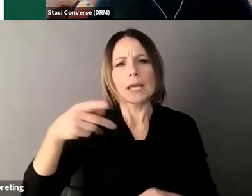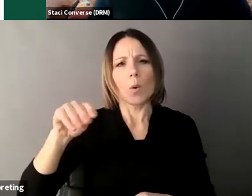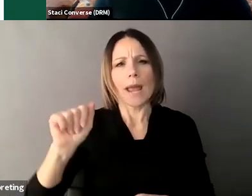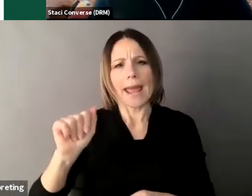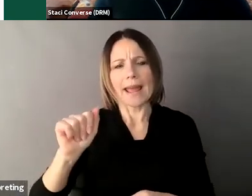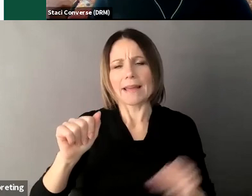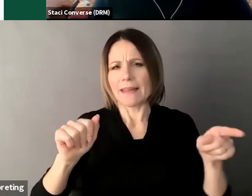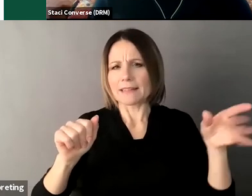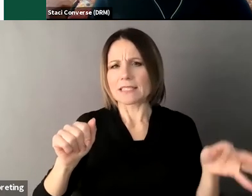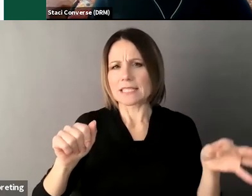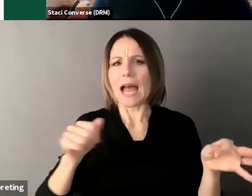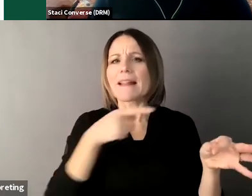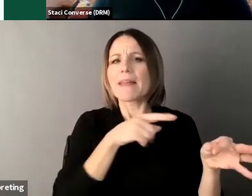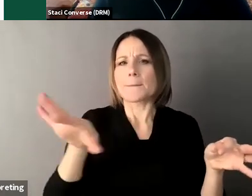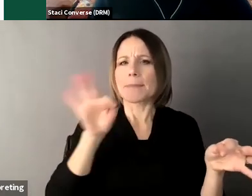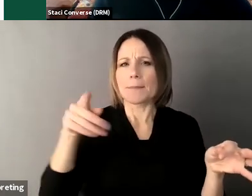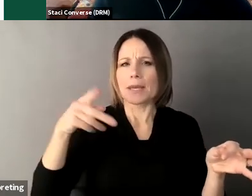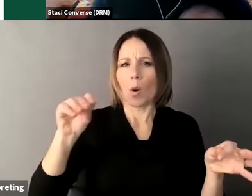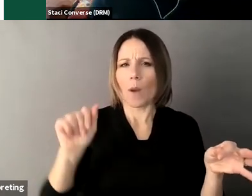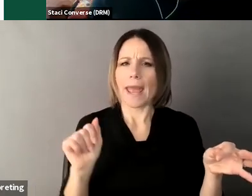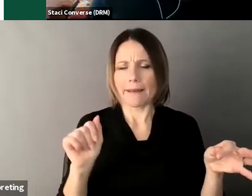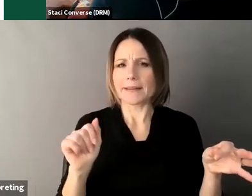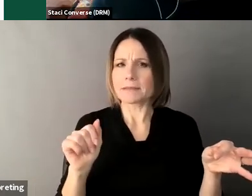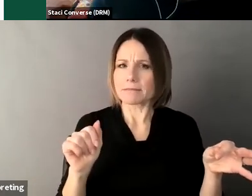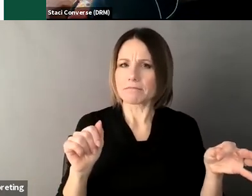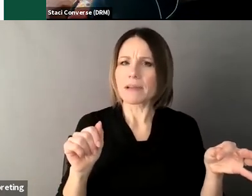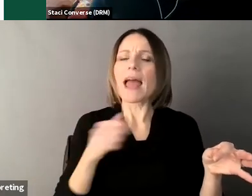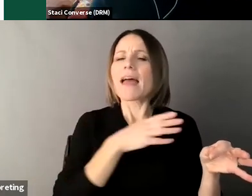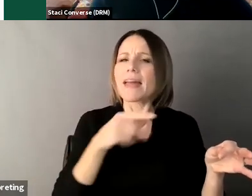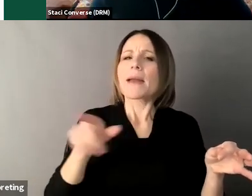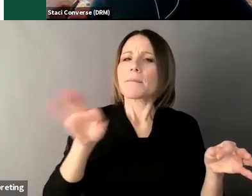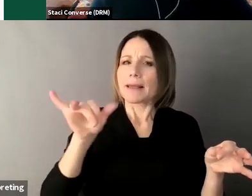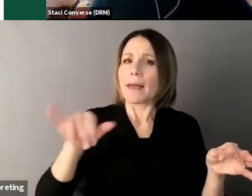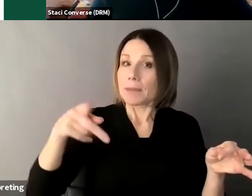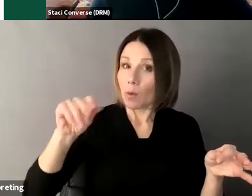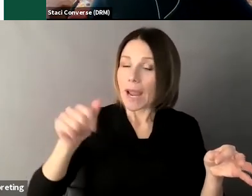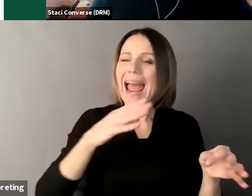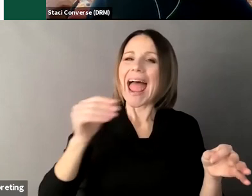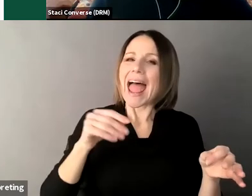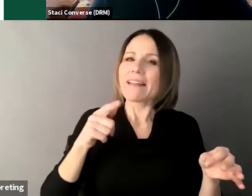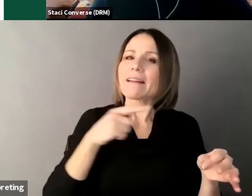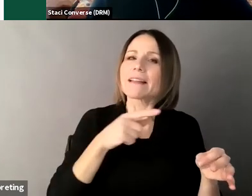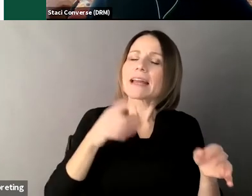identifies who that person would be and what kind of decisions they're looking for help with